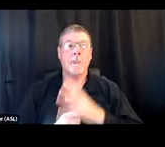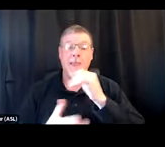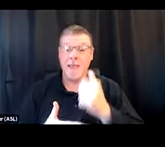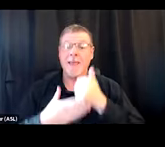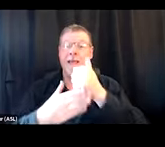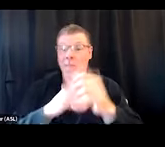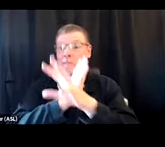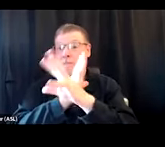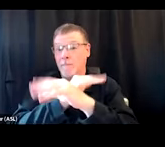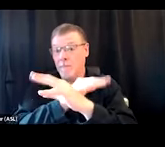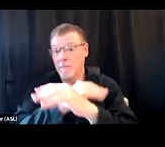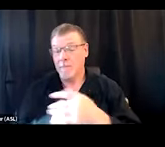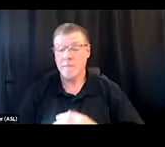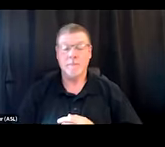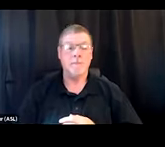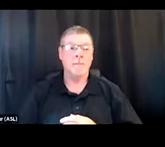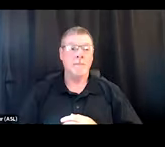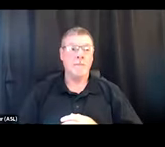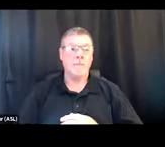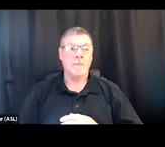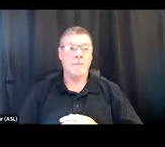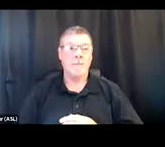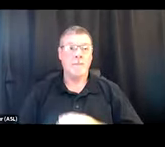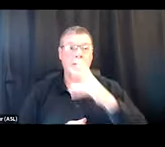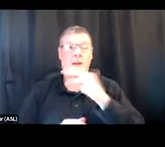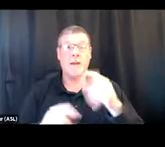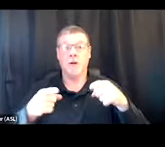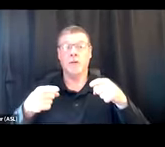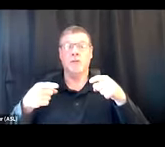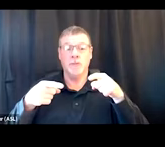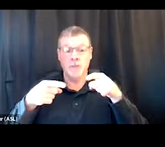I know certainly during COVID